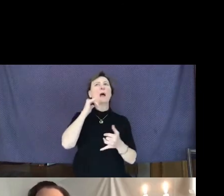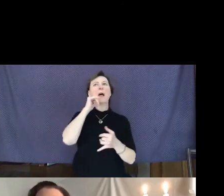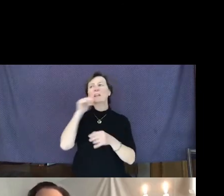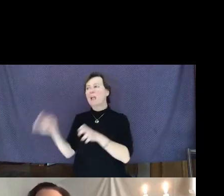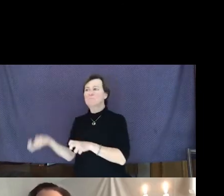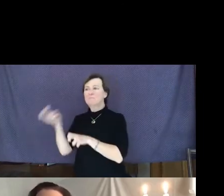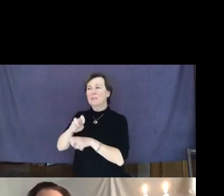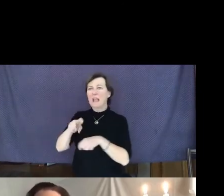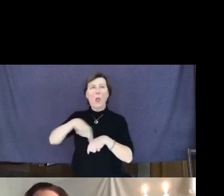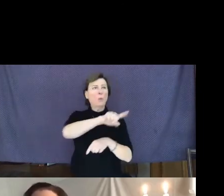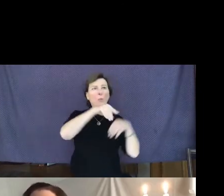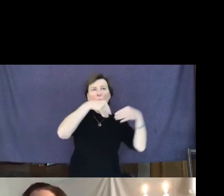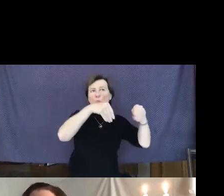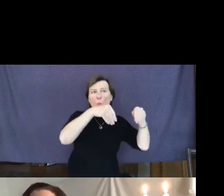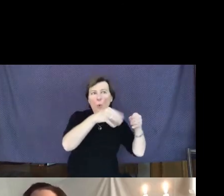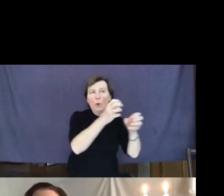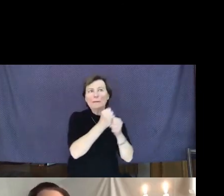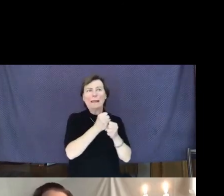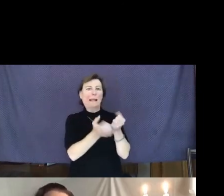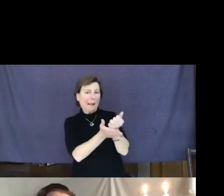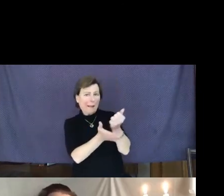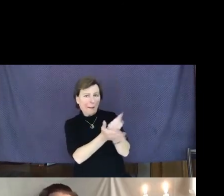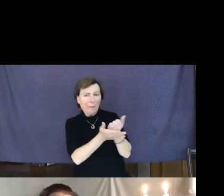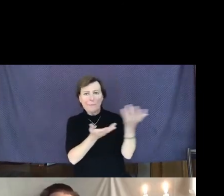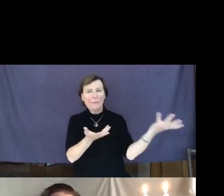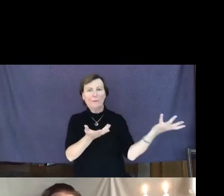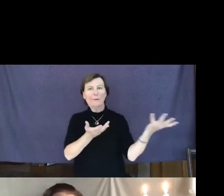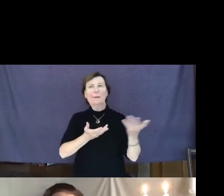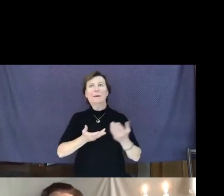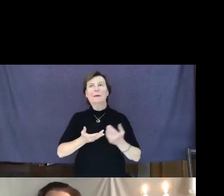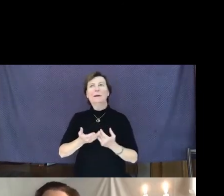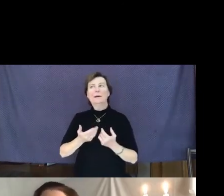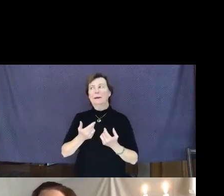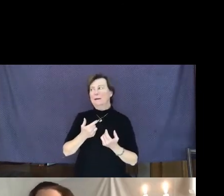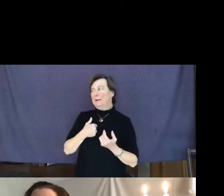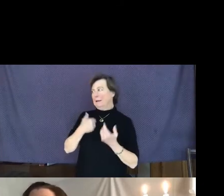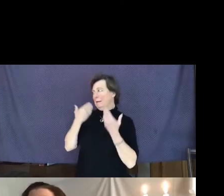store for help?" I didn't know how safe the situation was